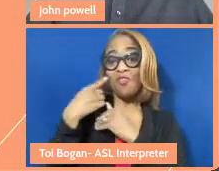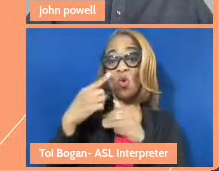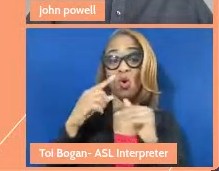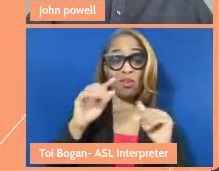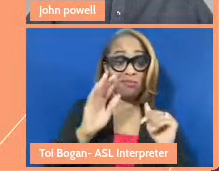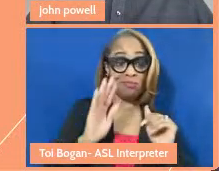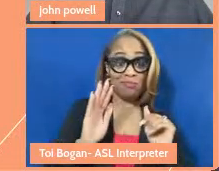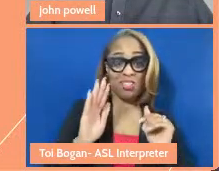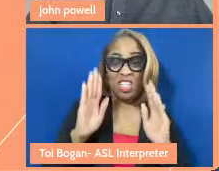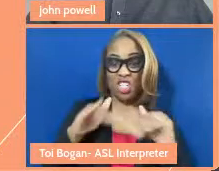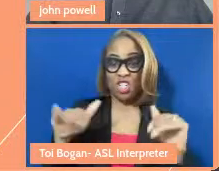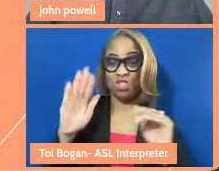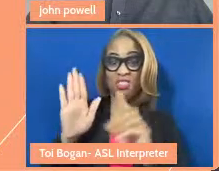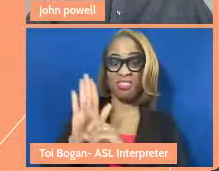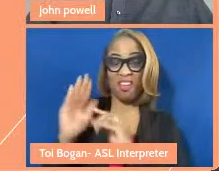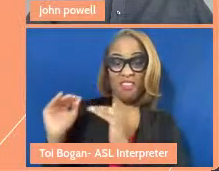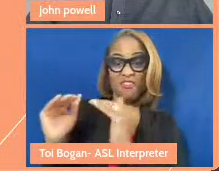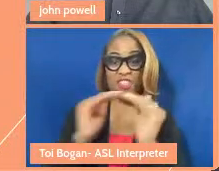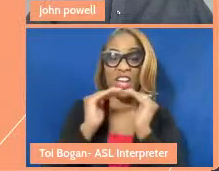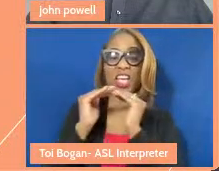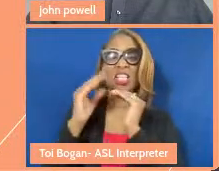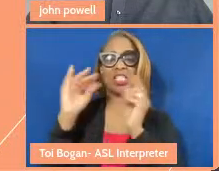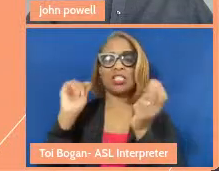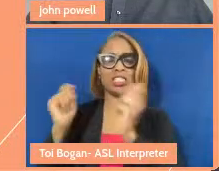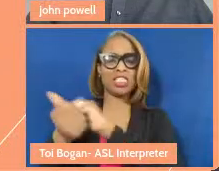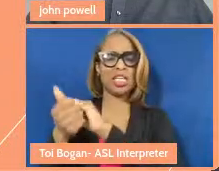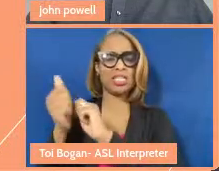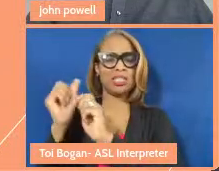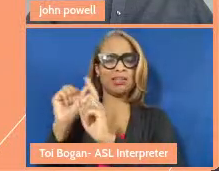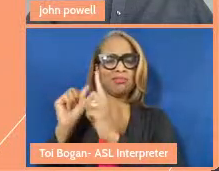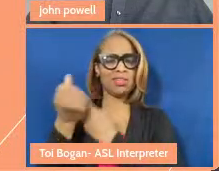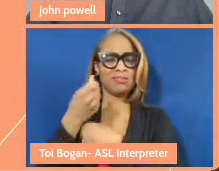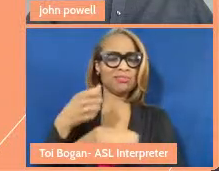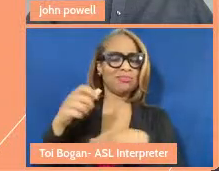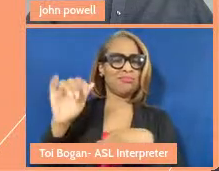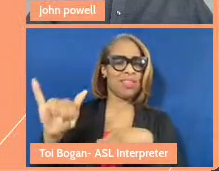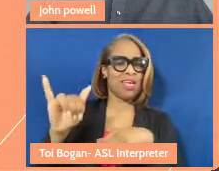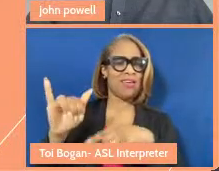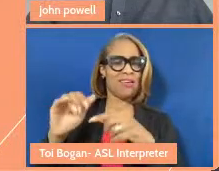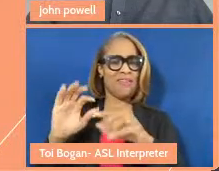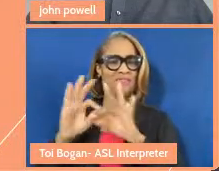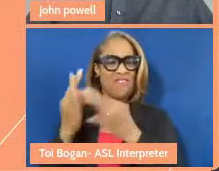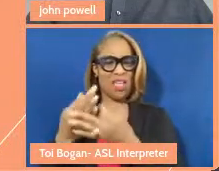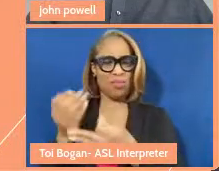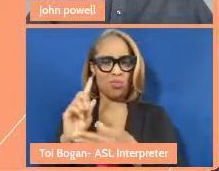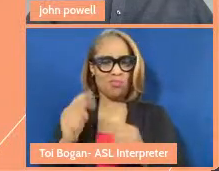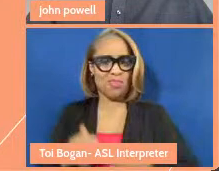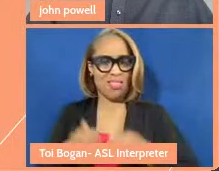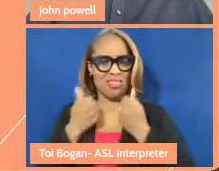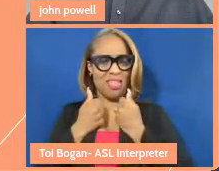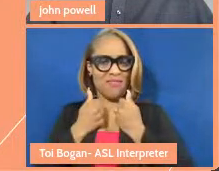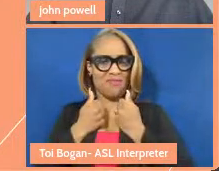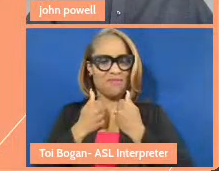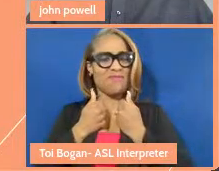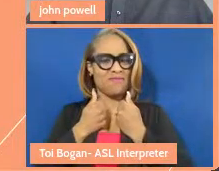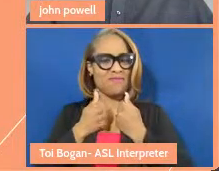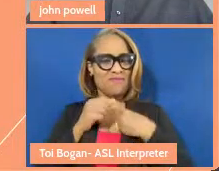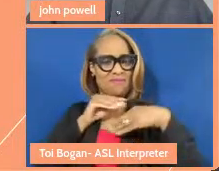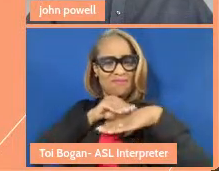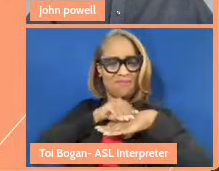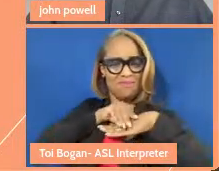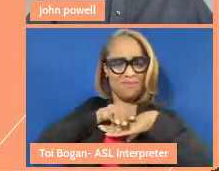for transforming the conditions that their families lived in so that they could thrive,